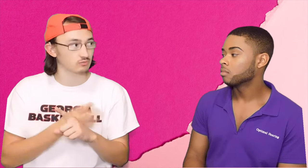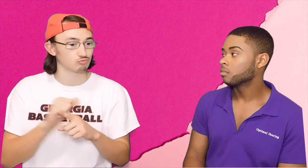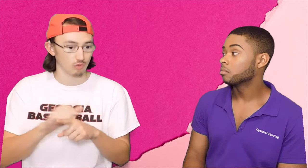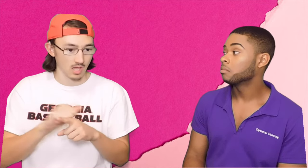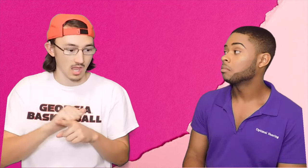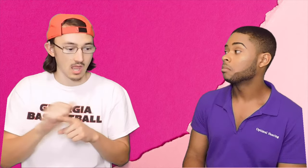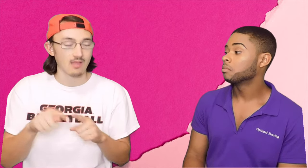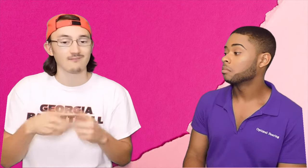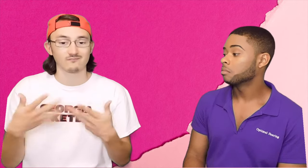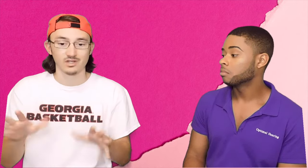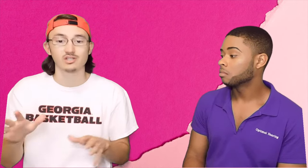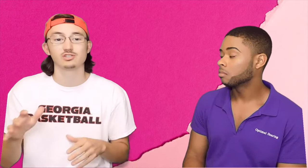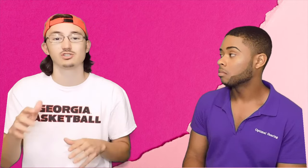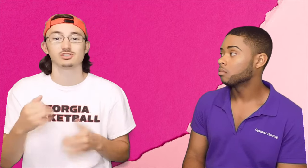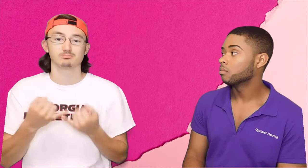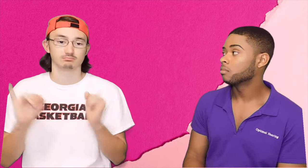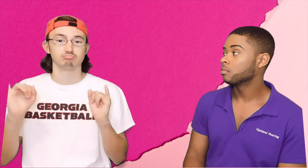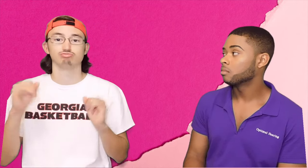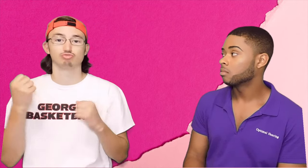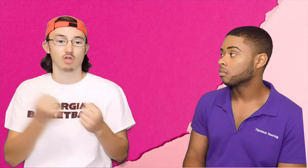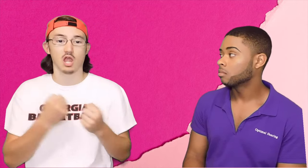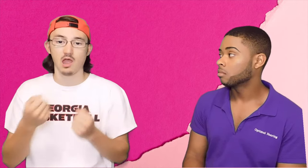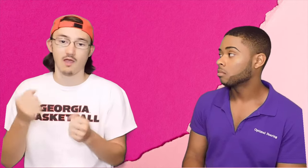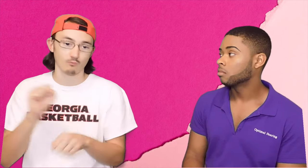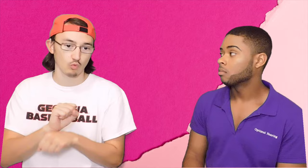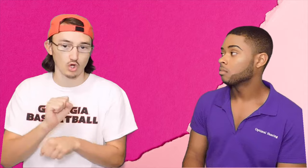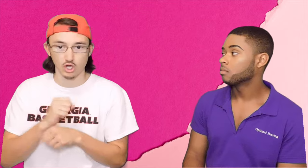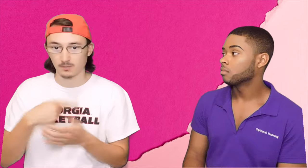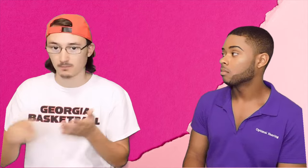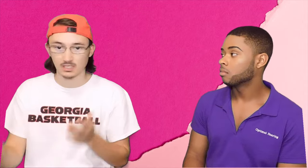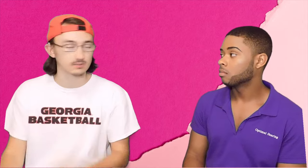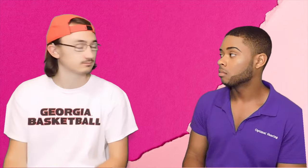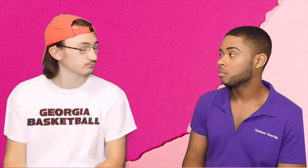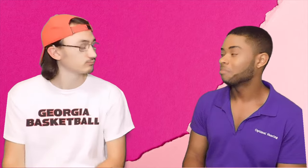Trained and then finish and now I'm driving on my own working get paid